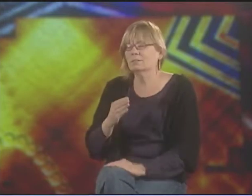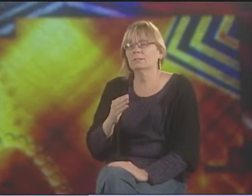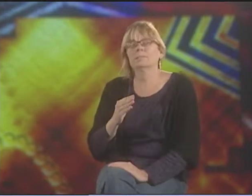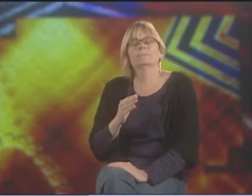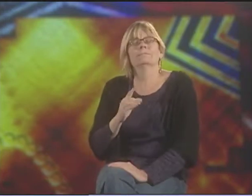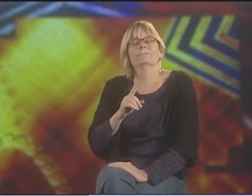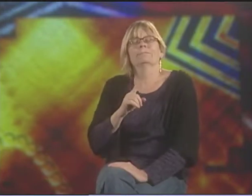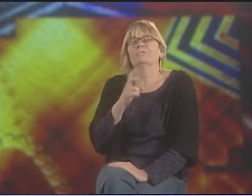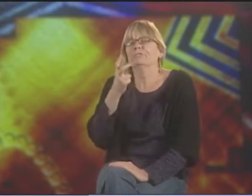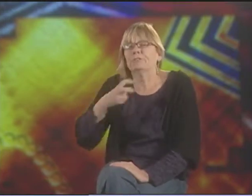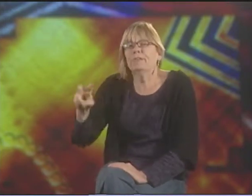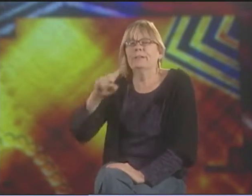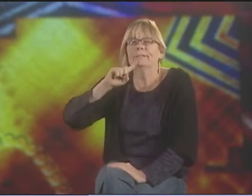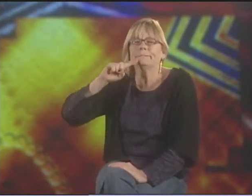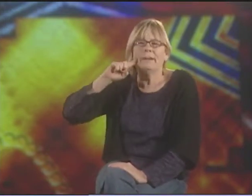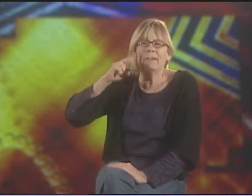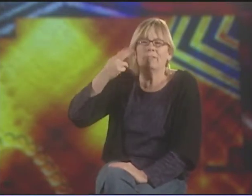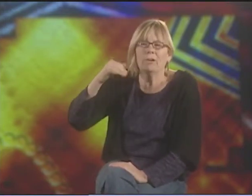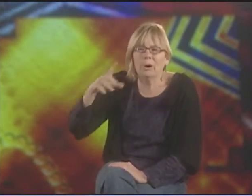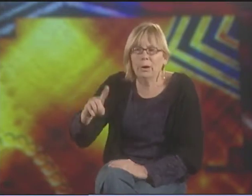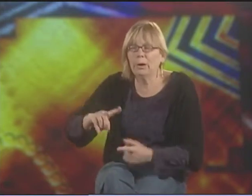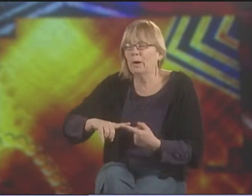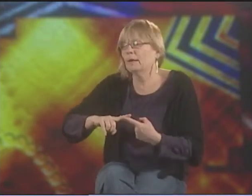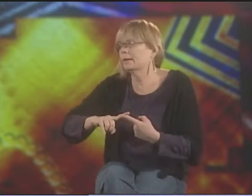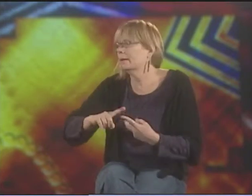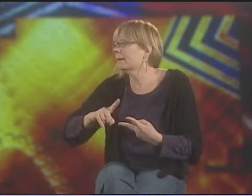BECAUSE IT WAS A PROCESS. IT WAS A JOURNEY OF DEAFHOOD.